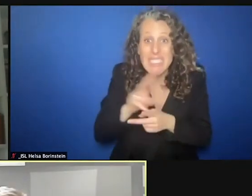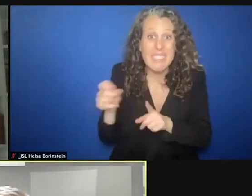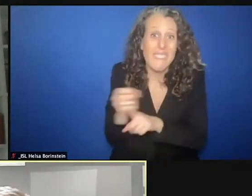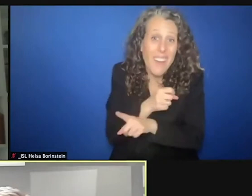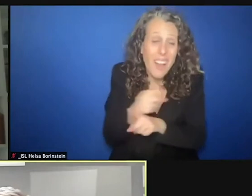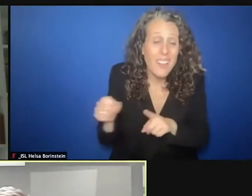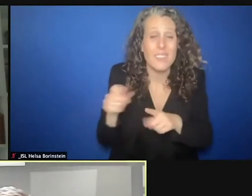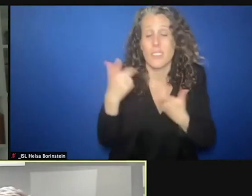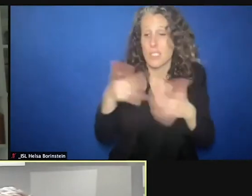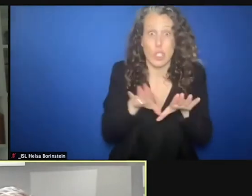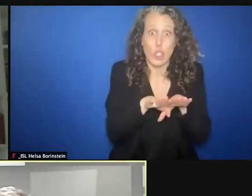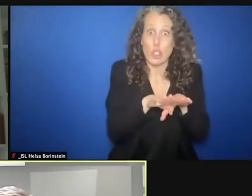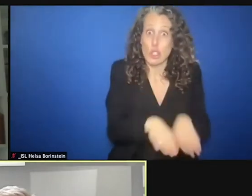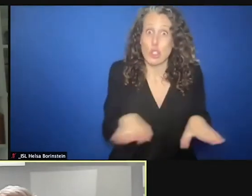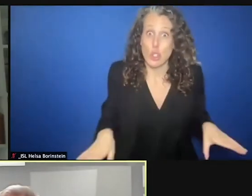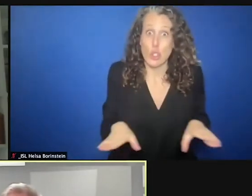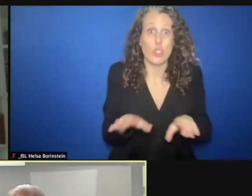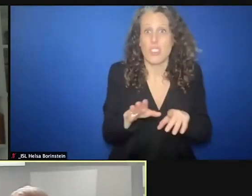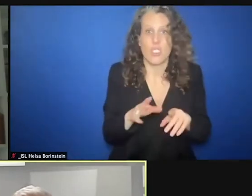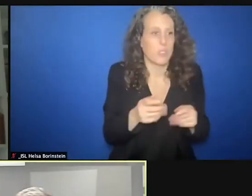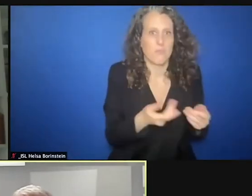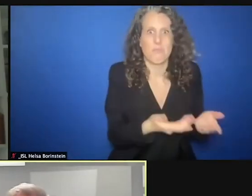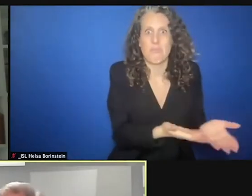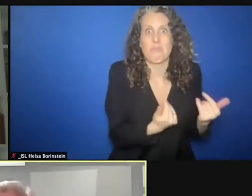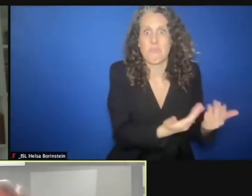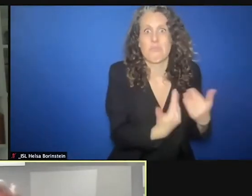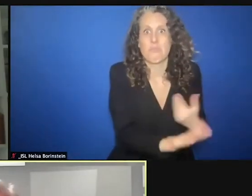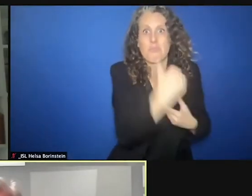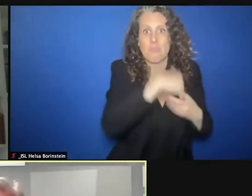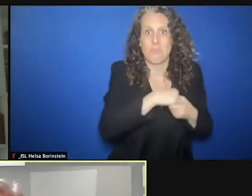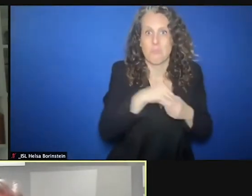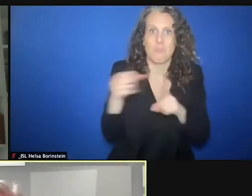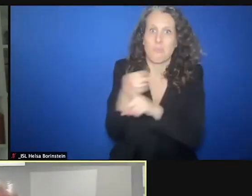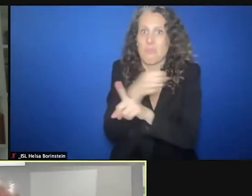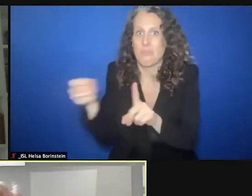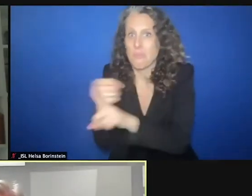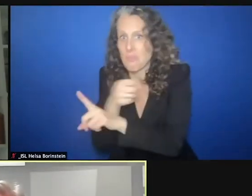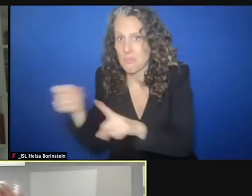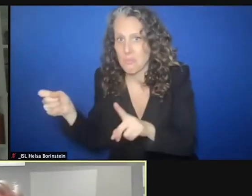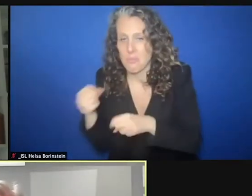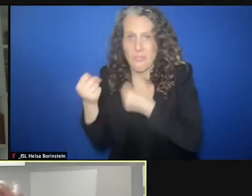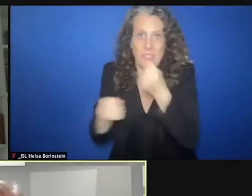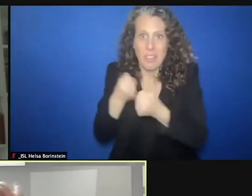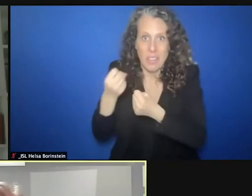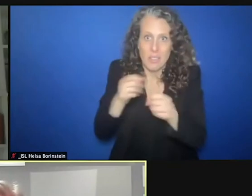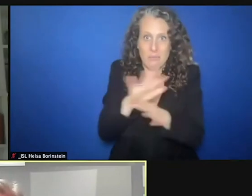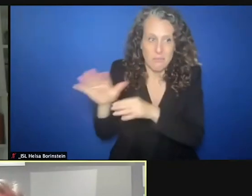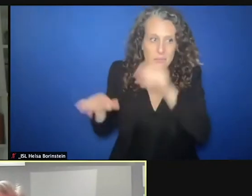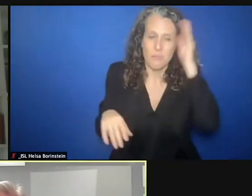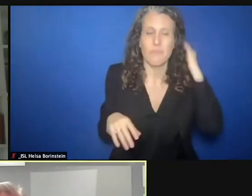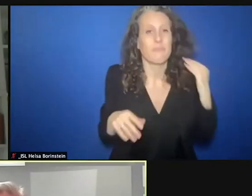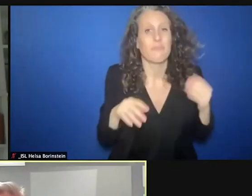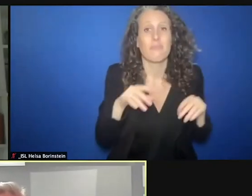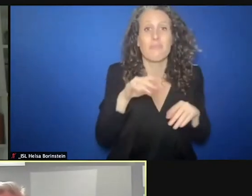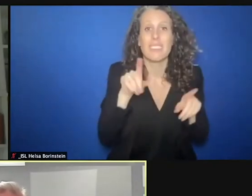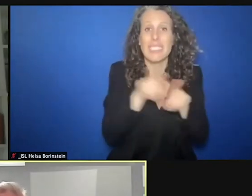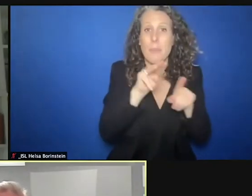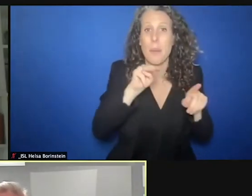Children forcefully recruited. All things that Manuel Bessler just mentioned. And we're in 2020